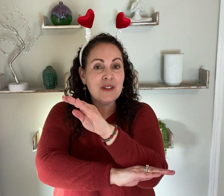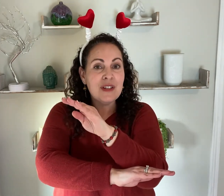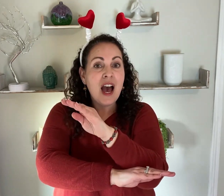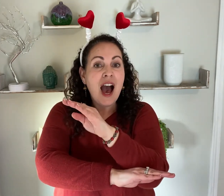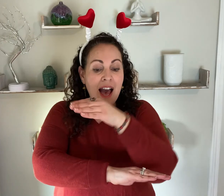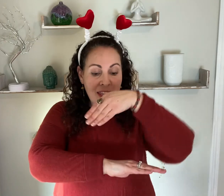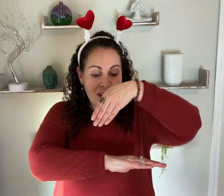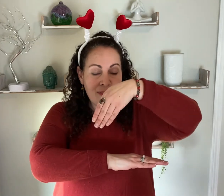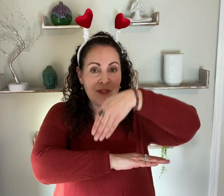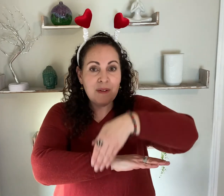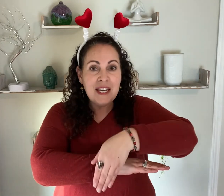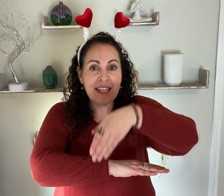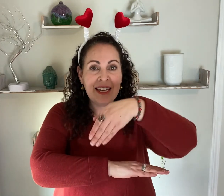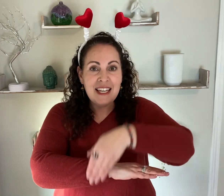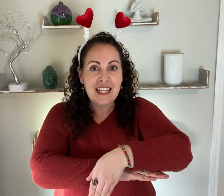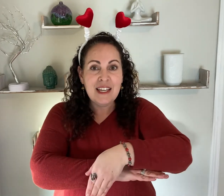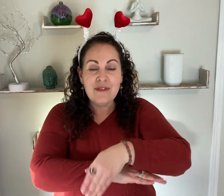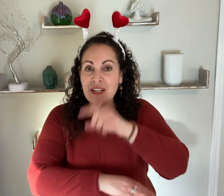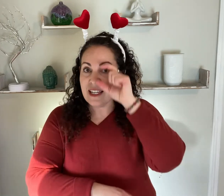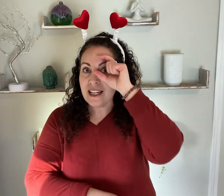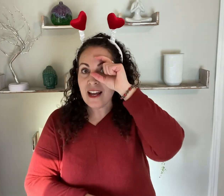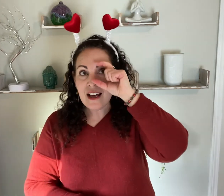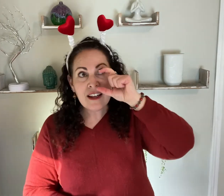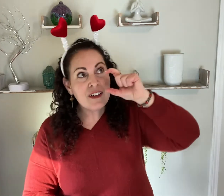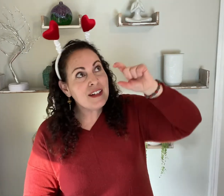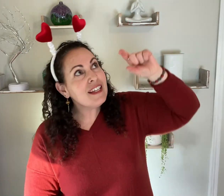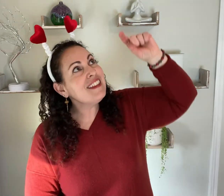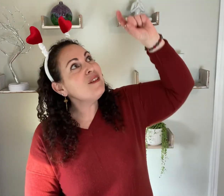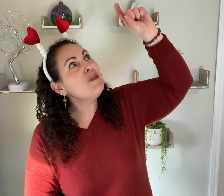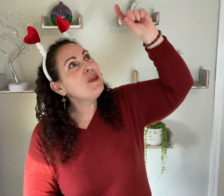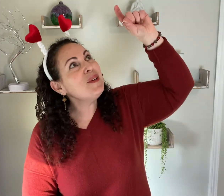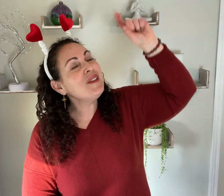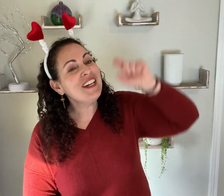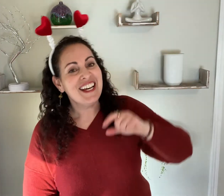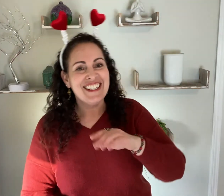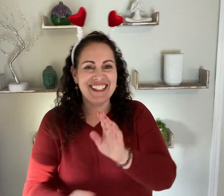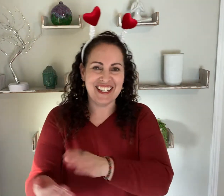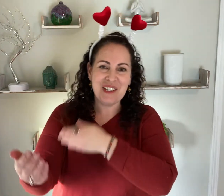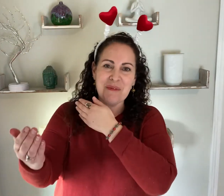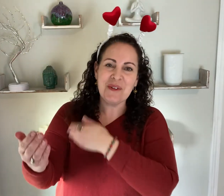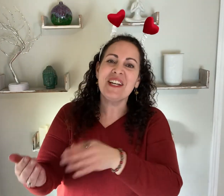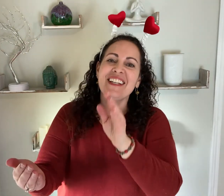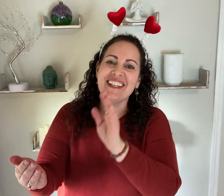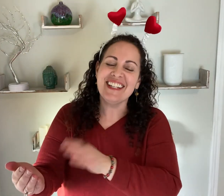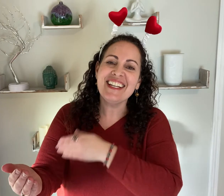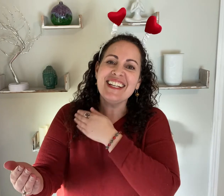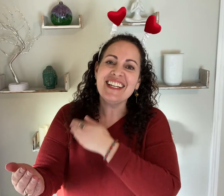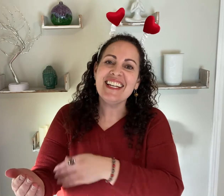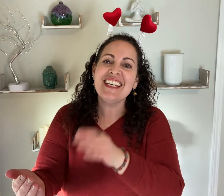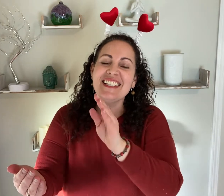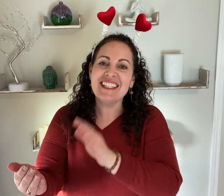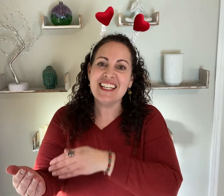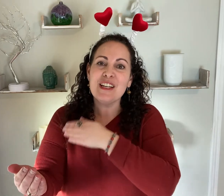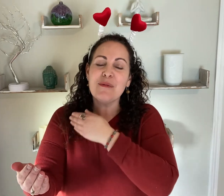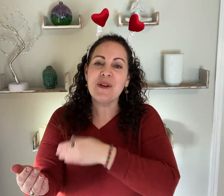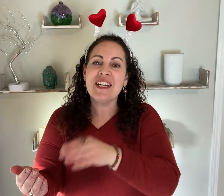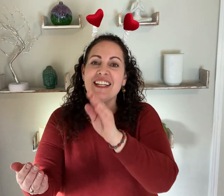I love you in the evening and Underneath the moon…Skinnamarinky dinky dink Skinnamarinky